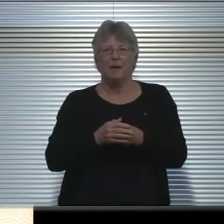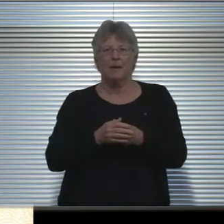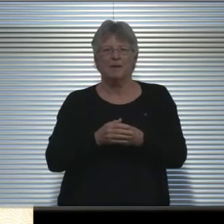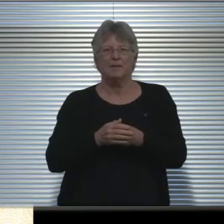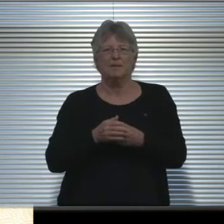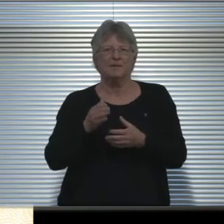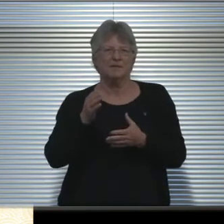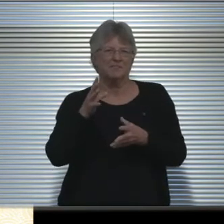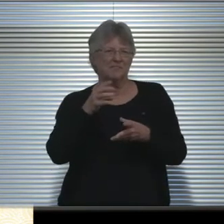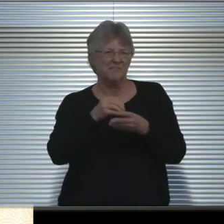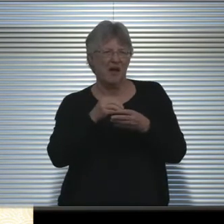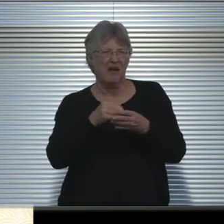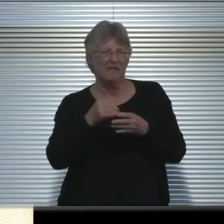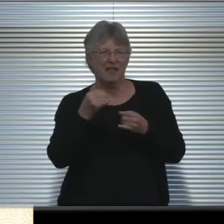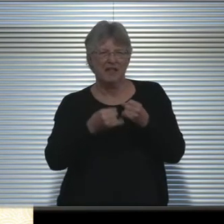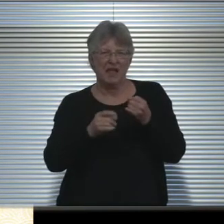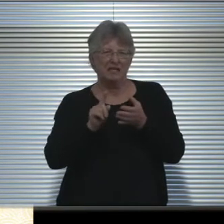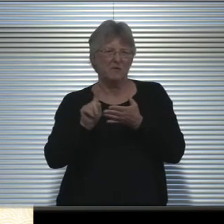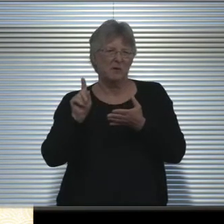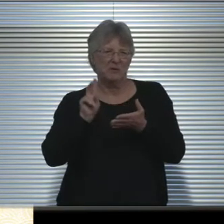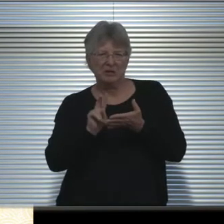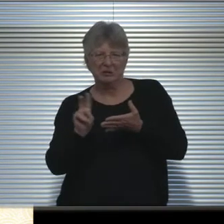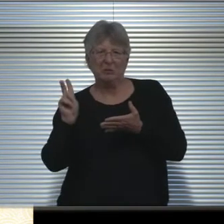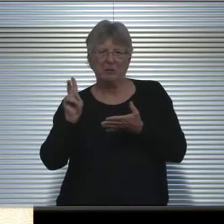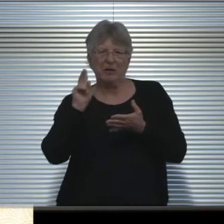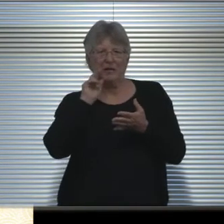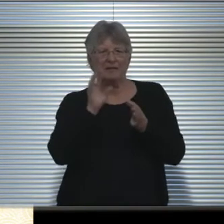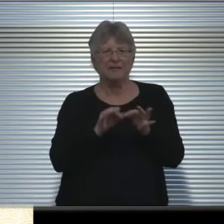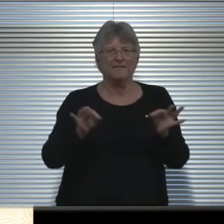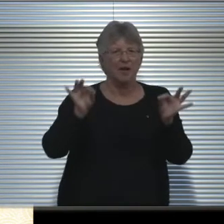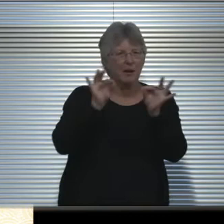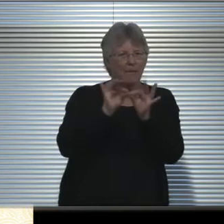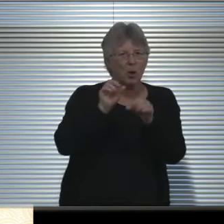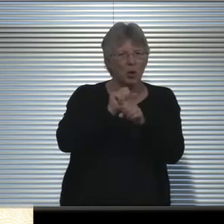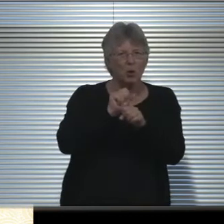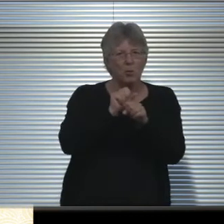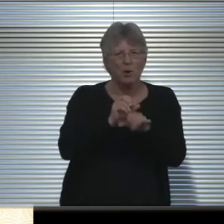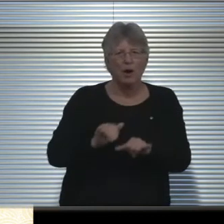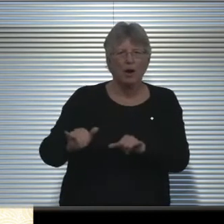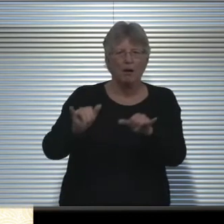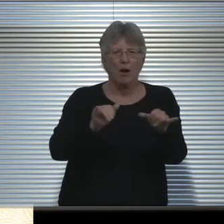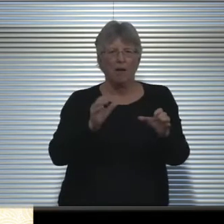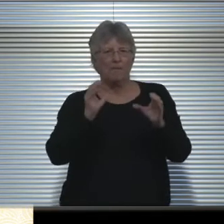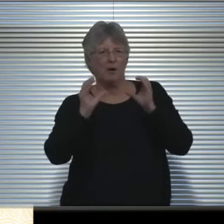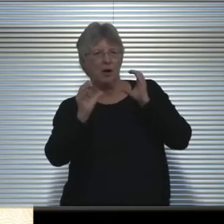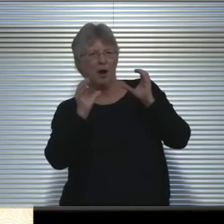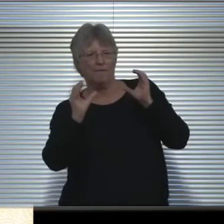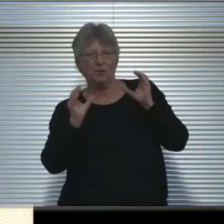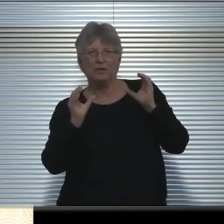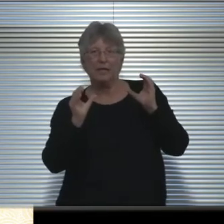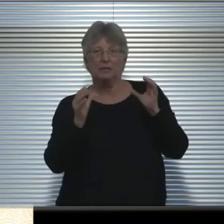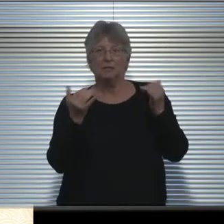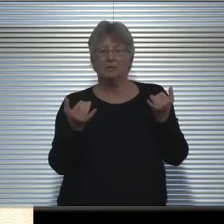I think it's really important to work from a common conversation. And currently Los Angeles county